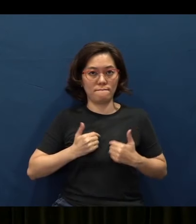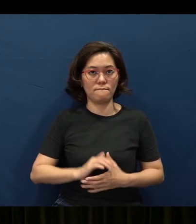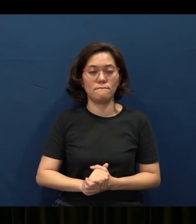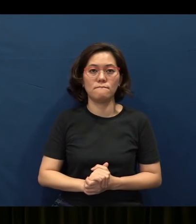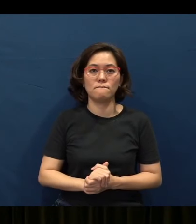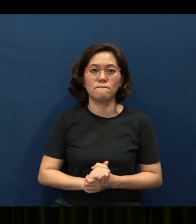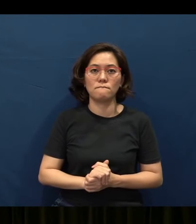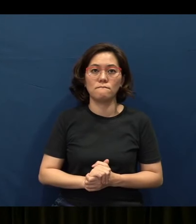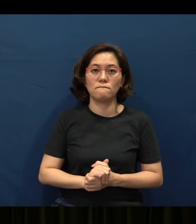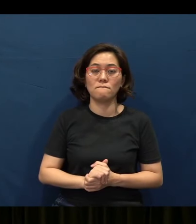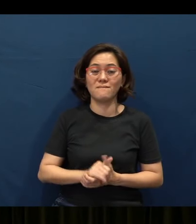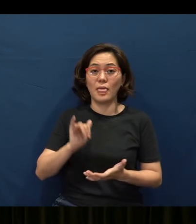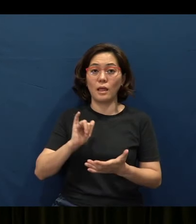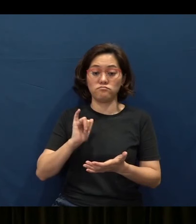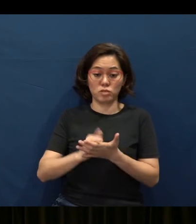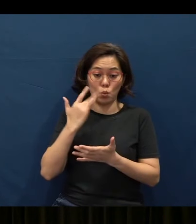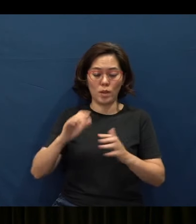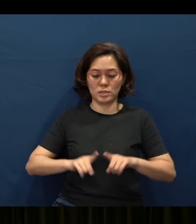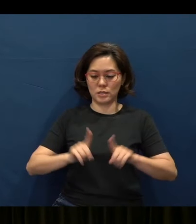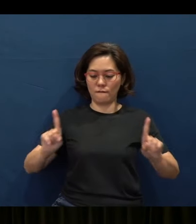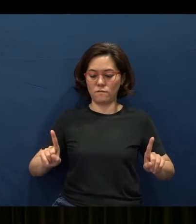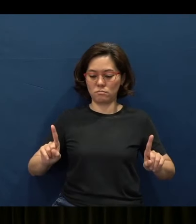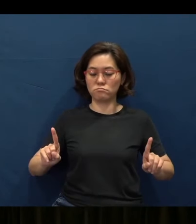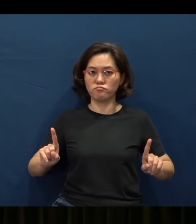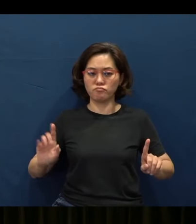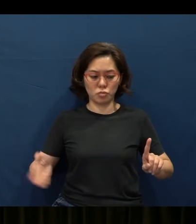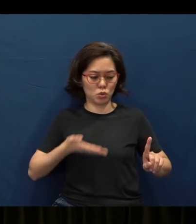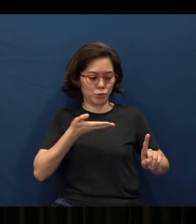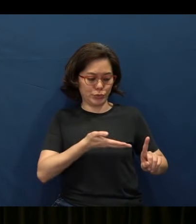And that's what makes them a bit different, because they are really our personal responses